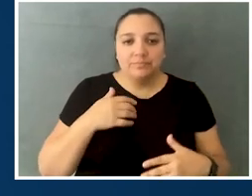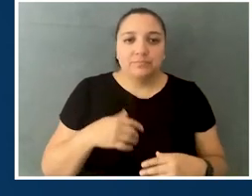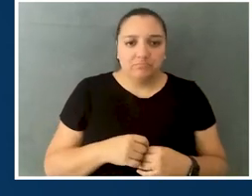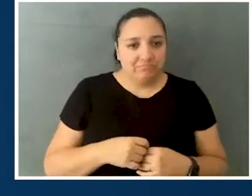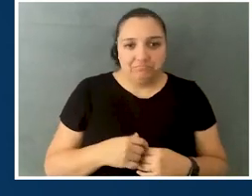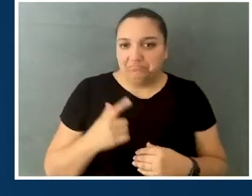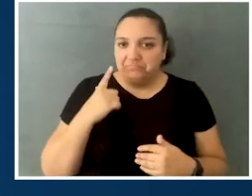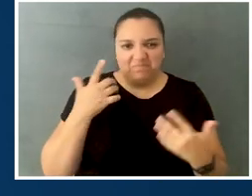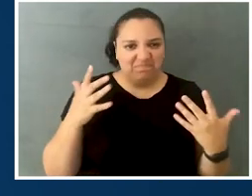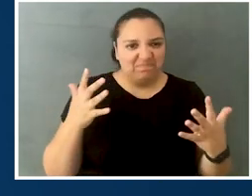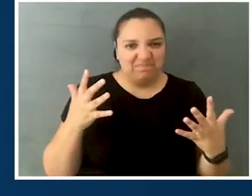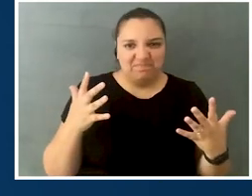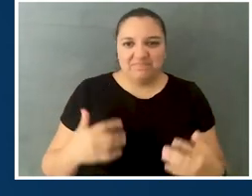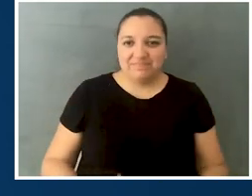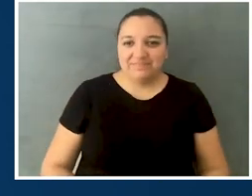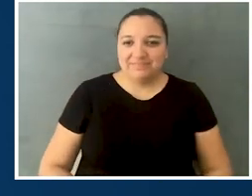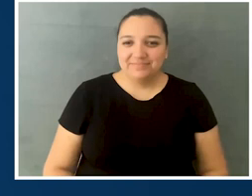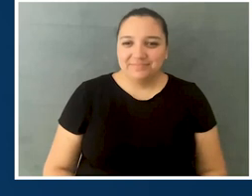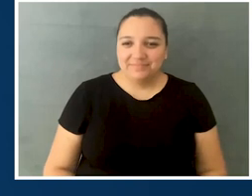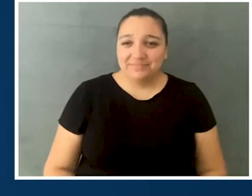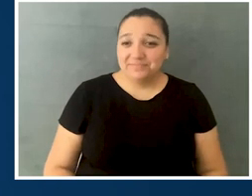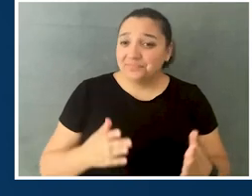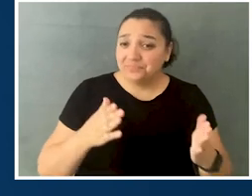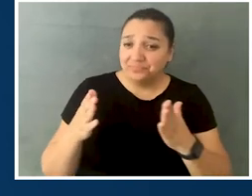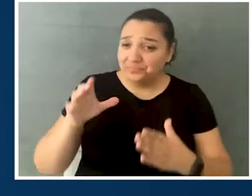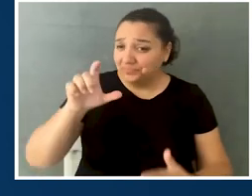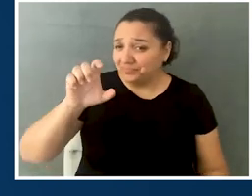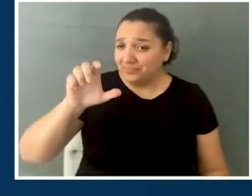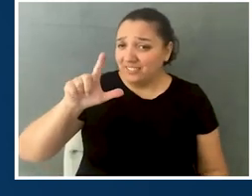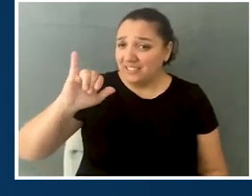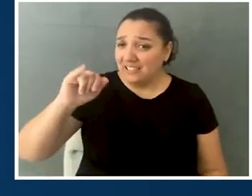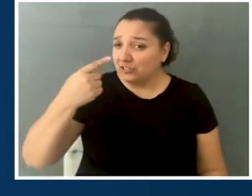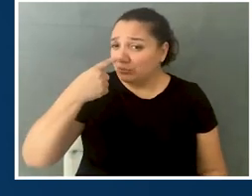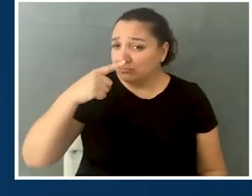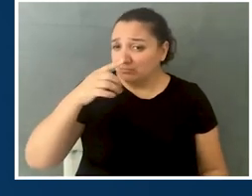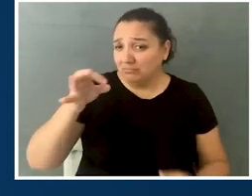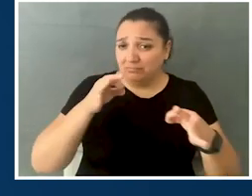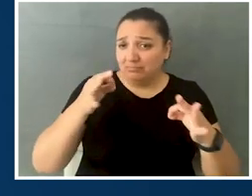and I think that's it for my description today. Elijah, can you provide us with a self-description